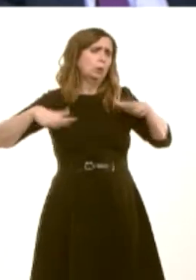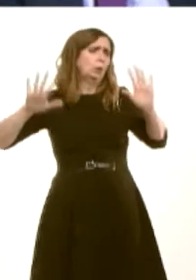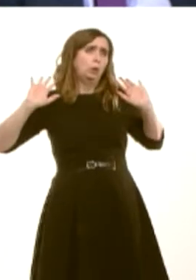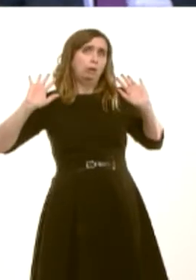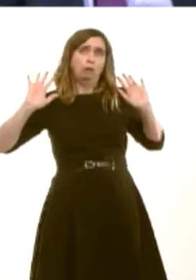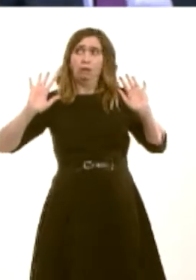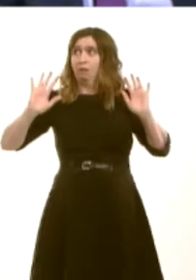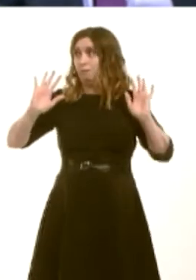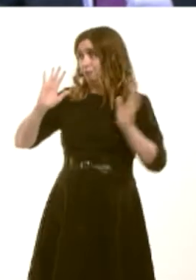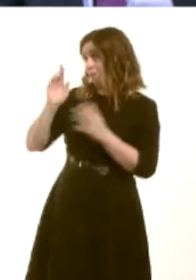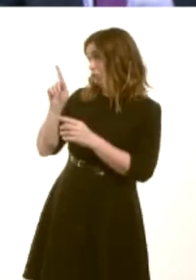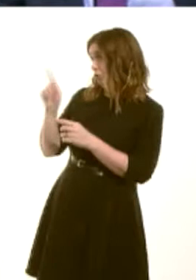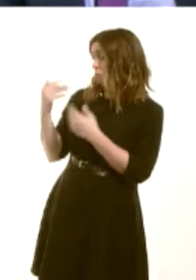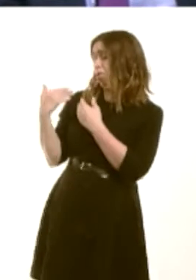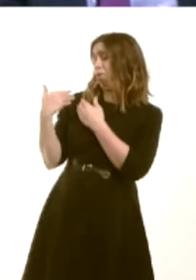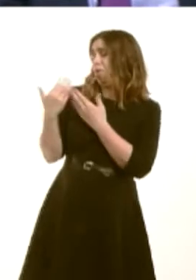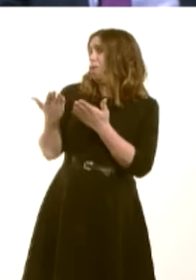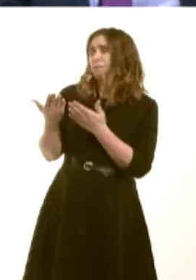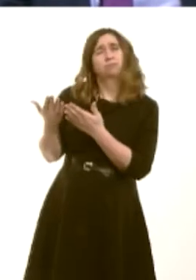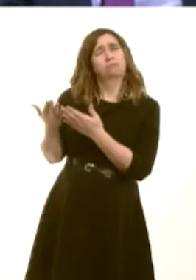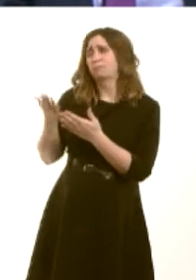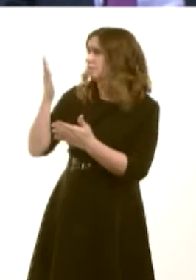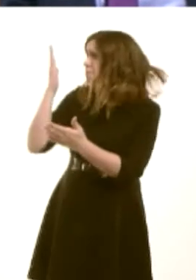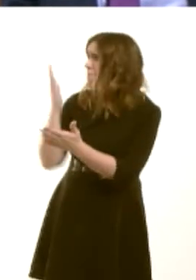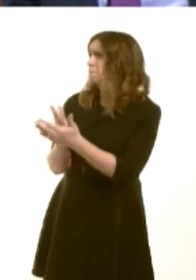he cannot escape responsibility for the squeeze that has occurred on peopleís incomesóbut